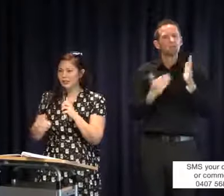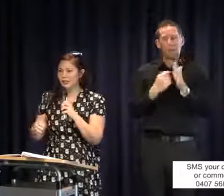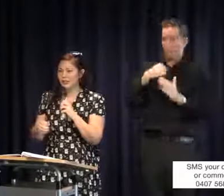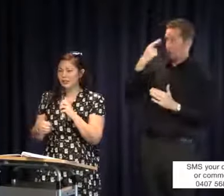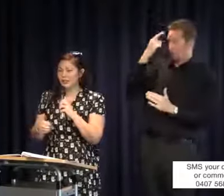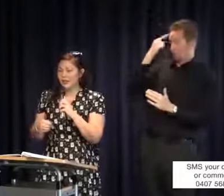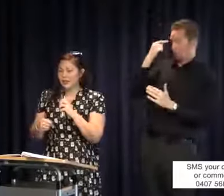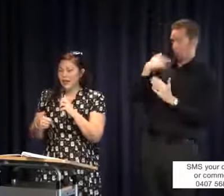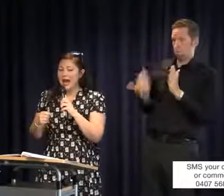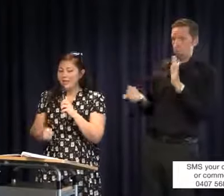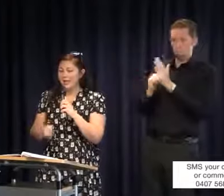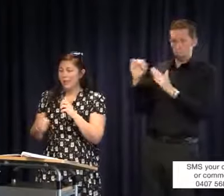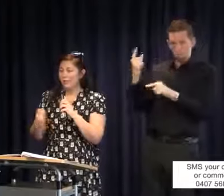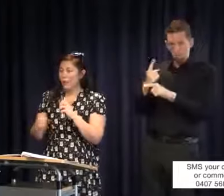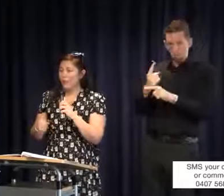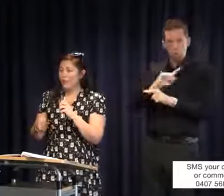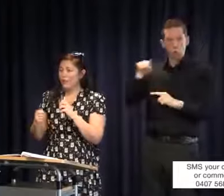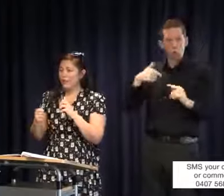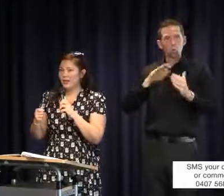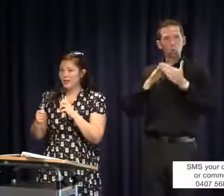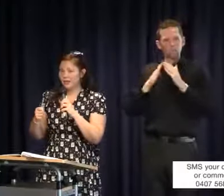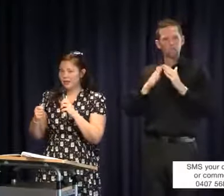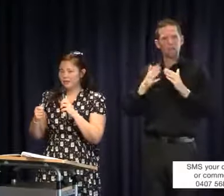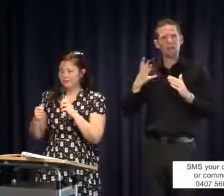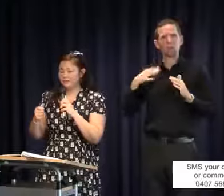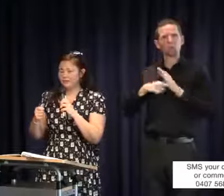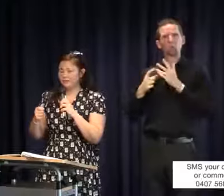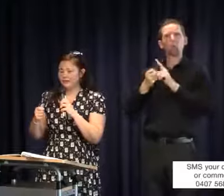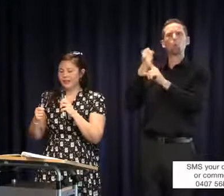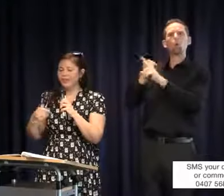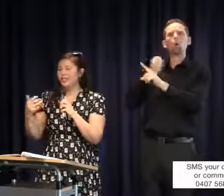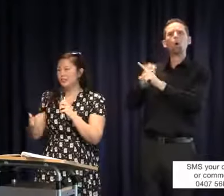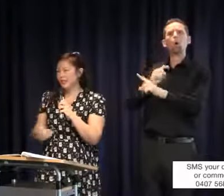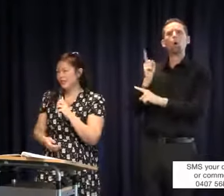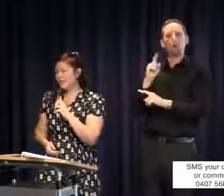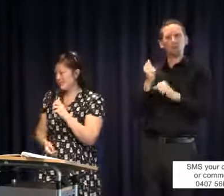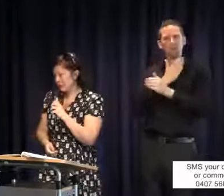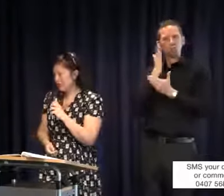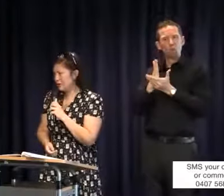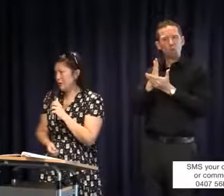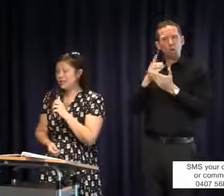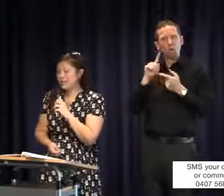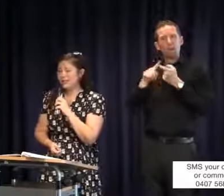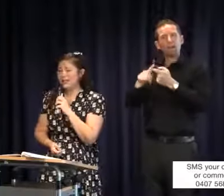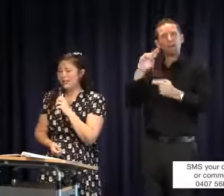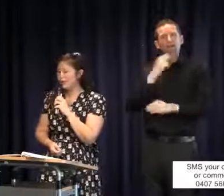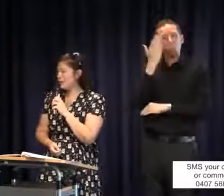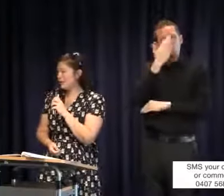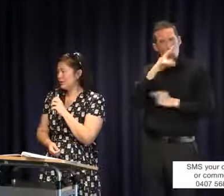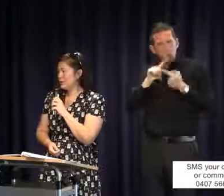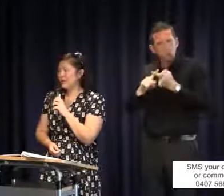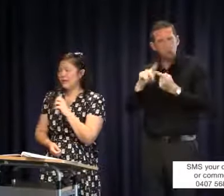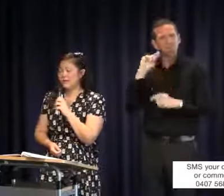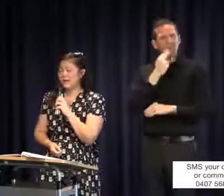community advocate for the continuation of deaf schools, deaf bilingual schools, bilingual